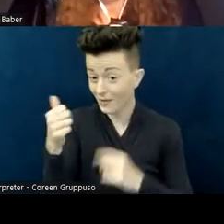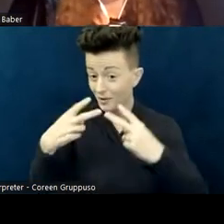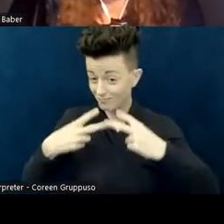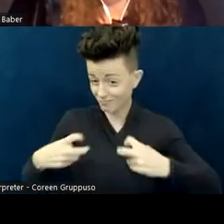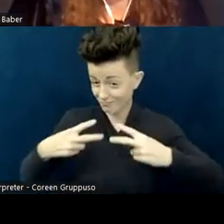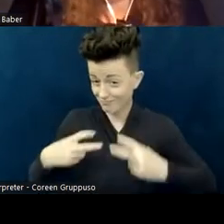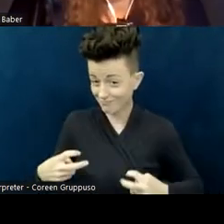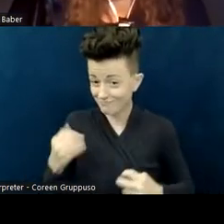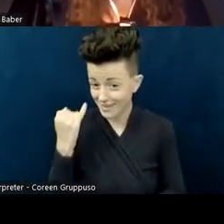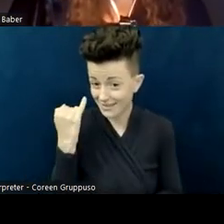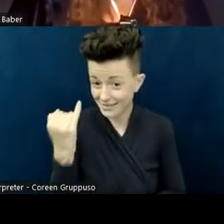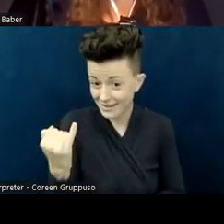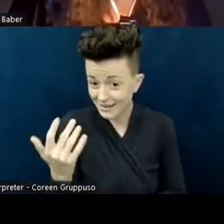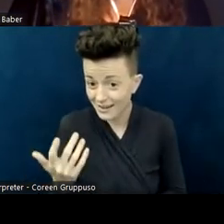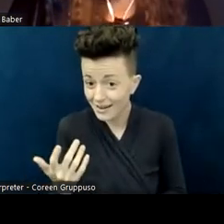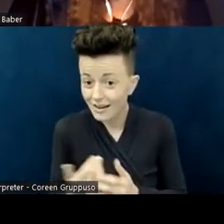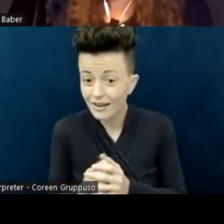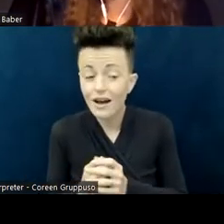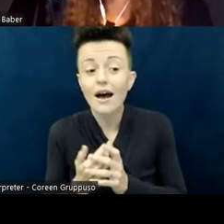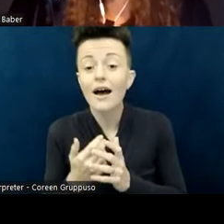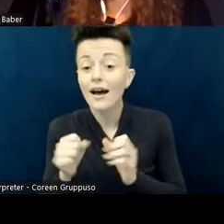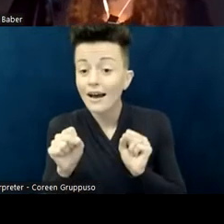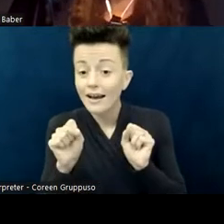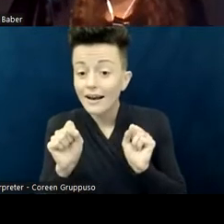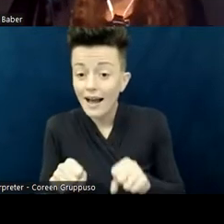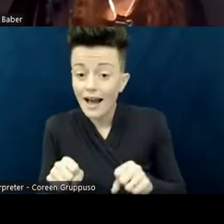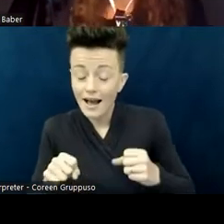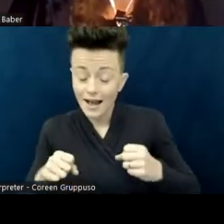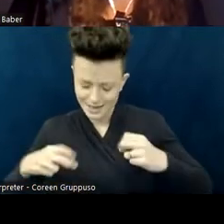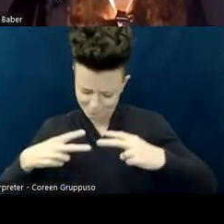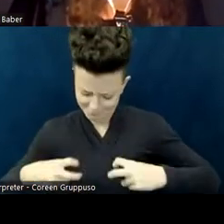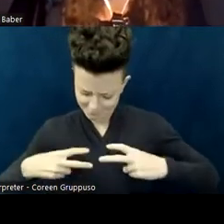is to examine your own insights and keep a record of them.